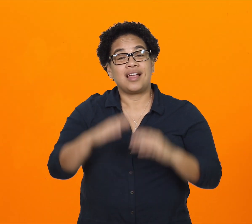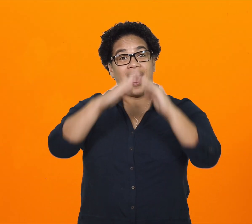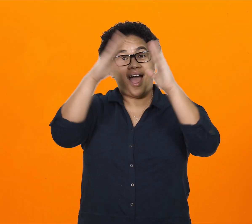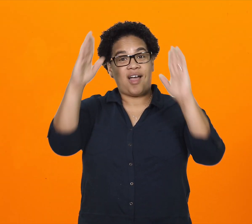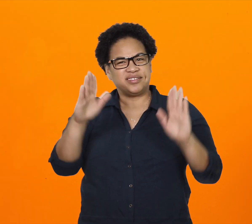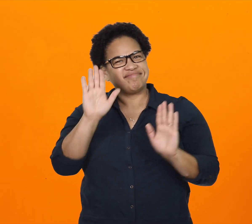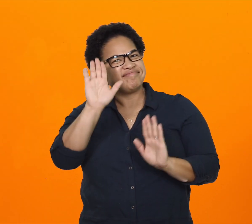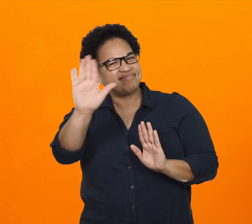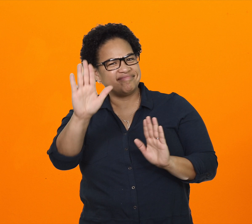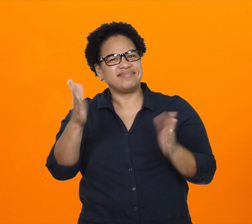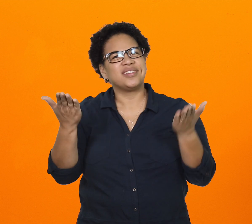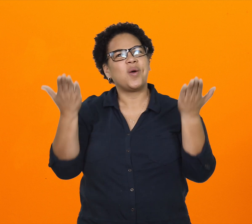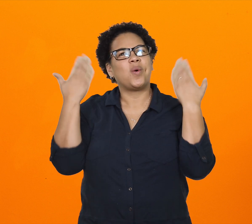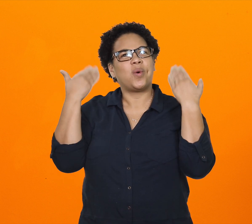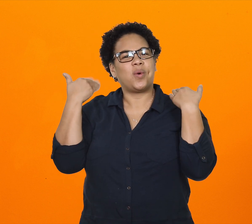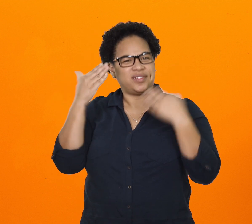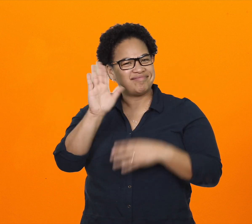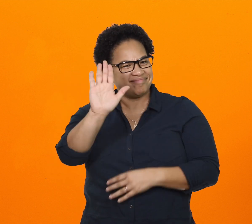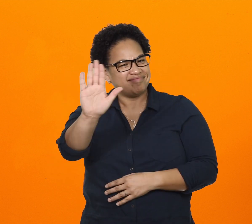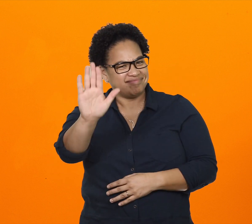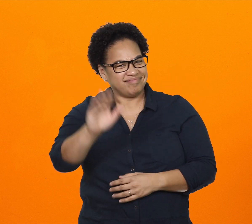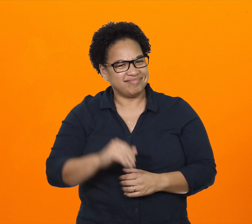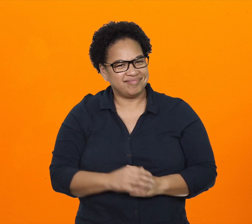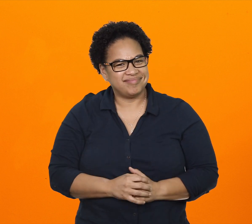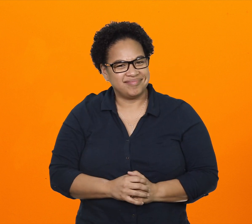This is outside the house.